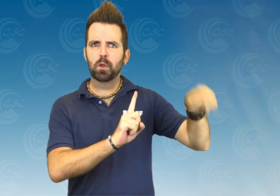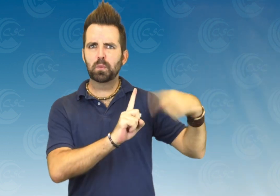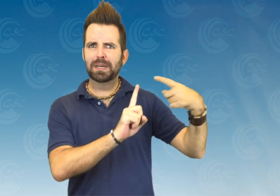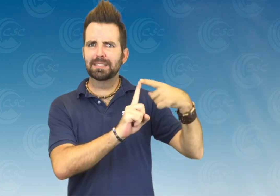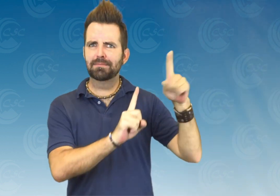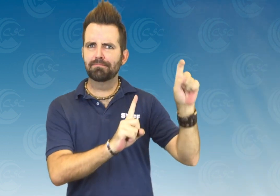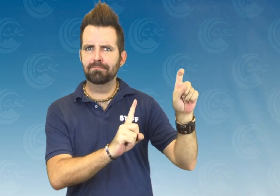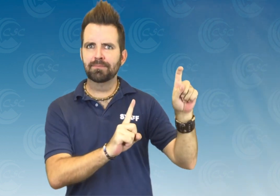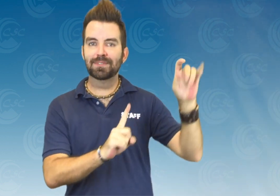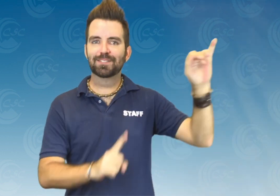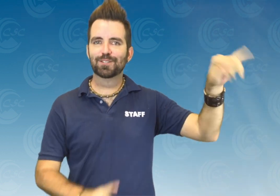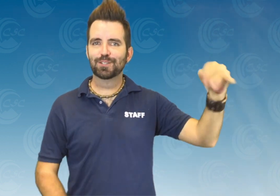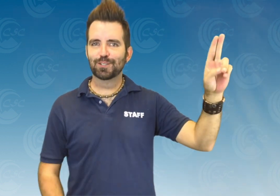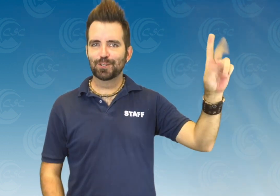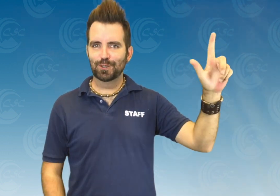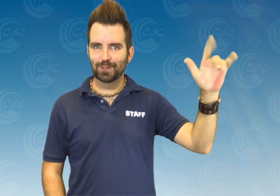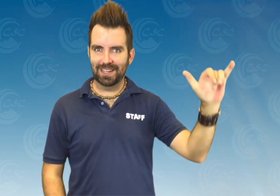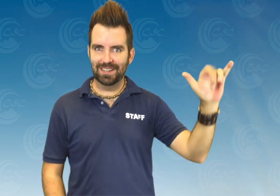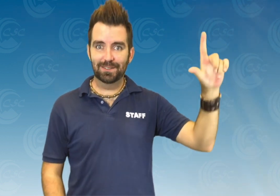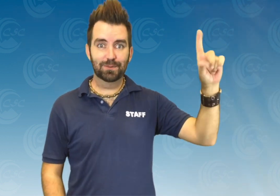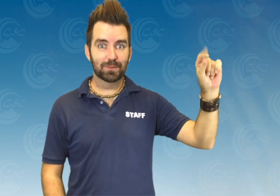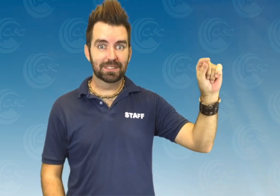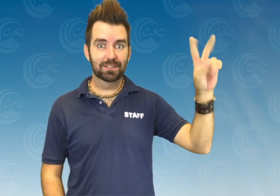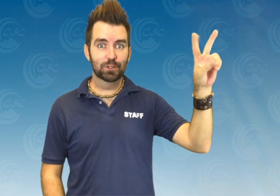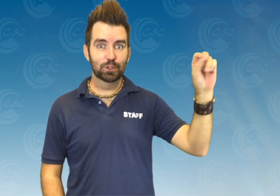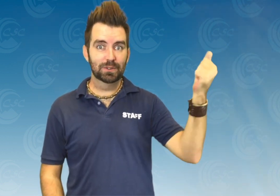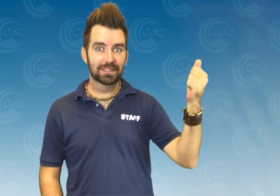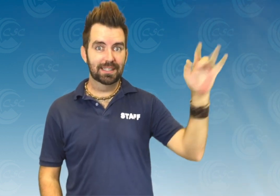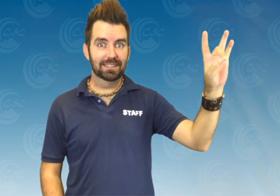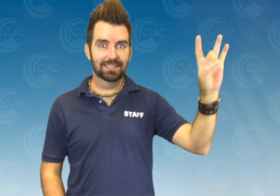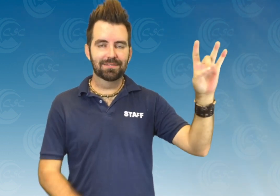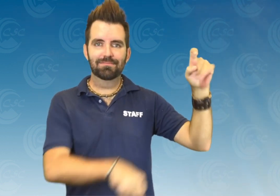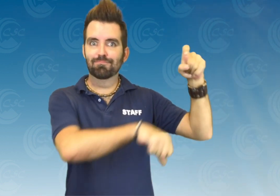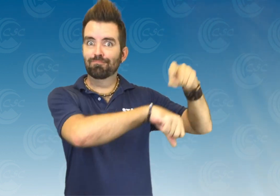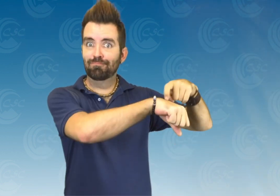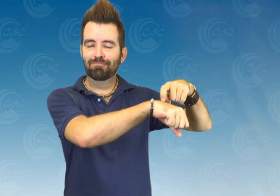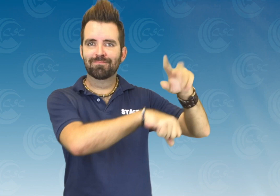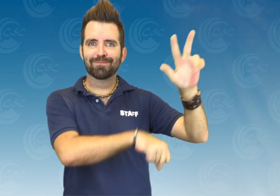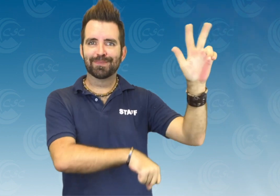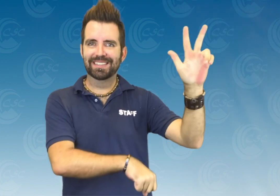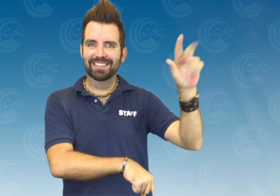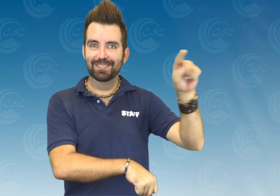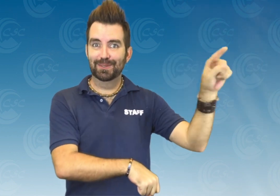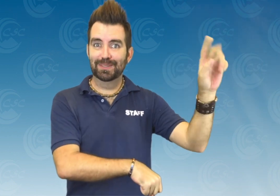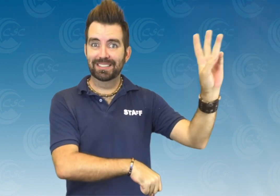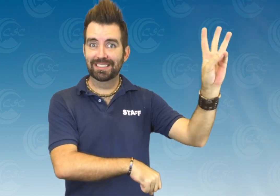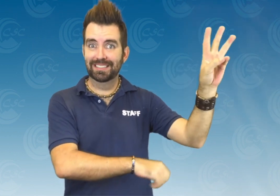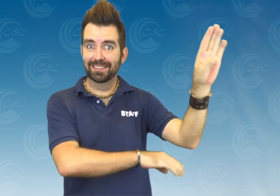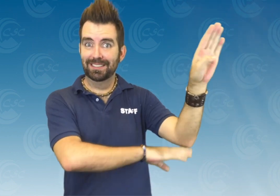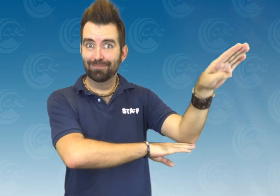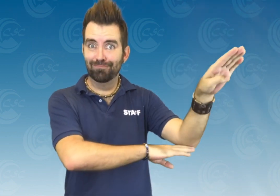When will it occur? July 20th, 2018. From 3PM to 6PM.